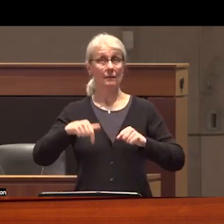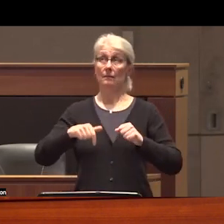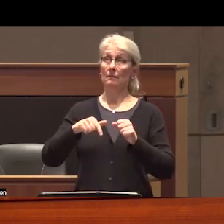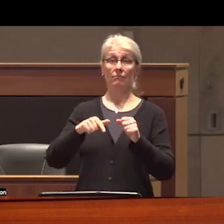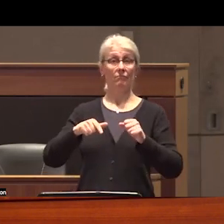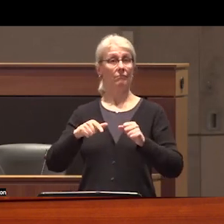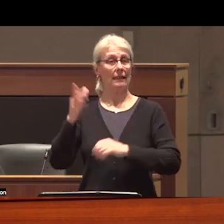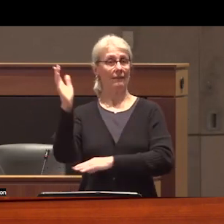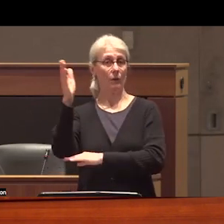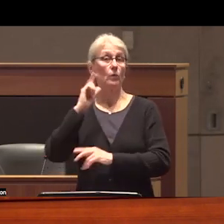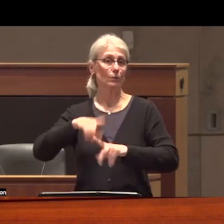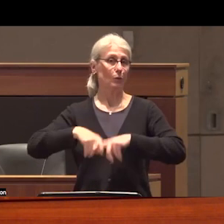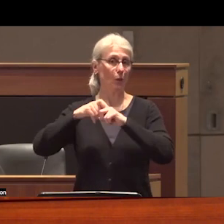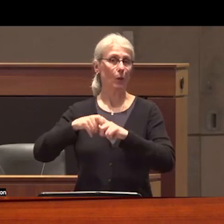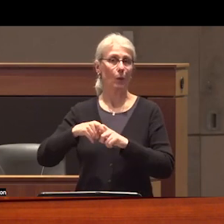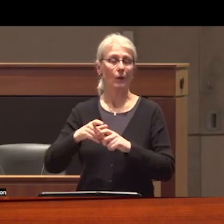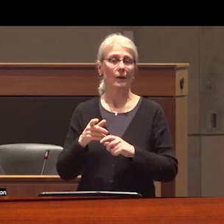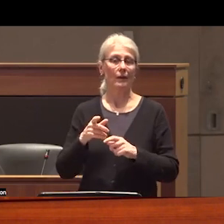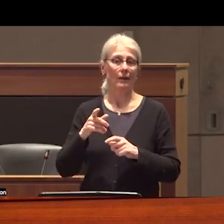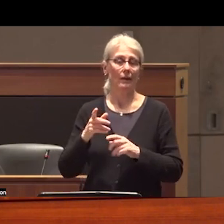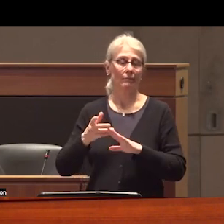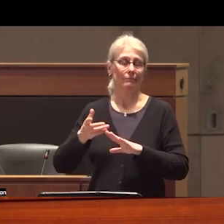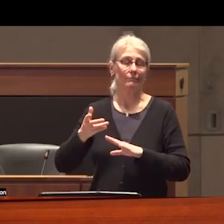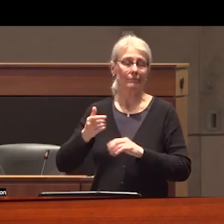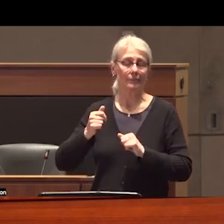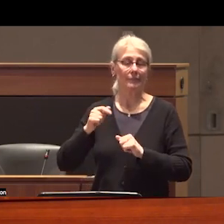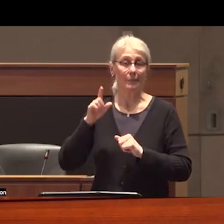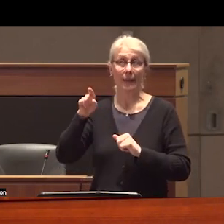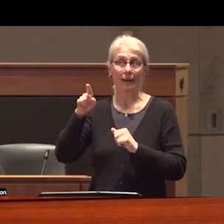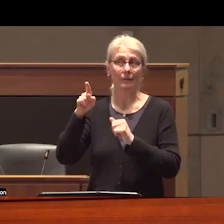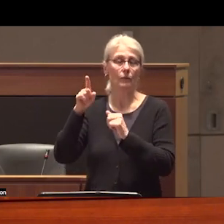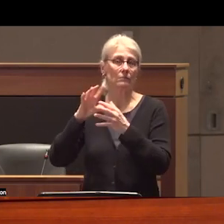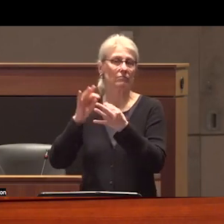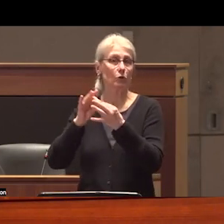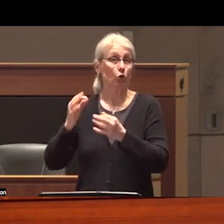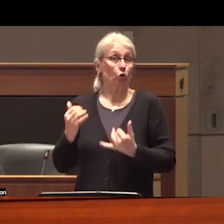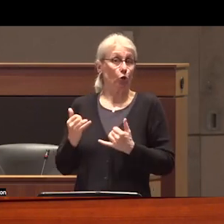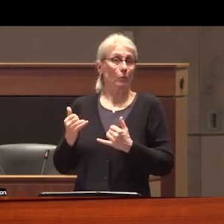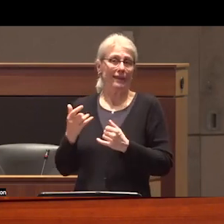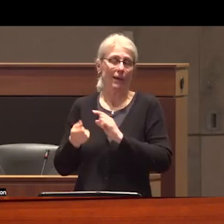Front in the current tense and I'm having to switch to the past tense up until very recently